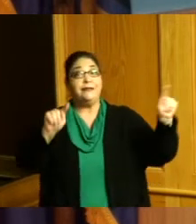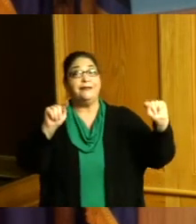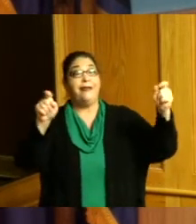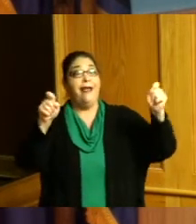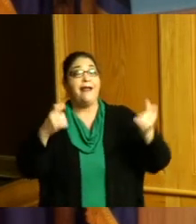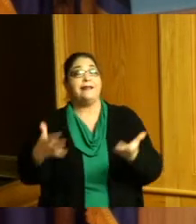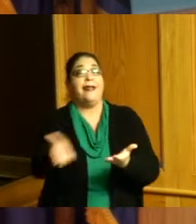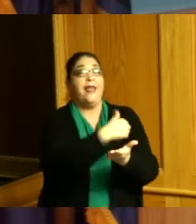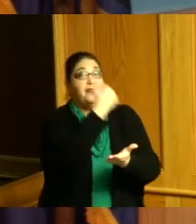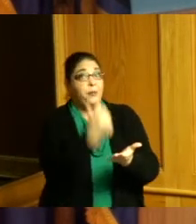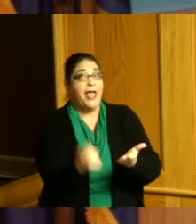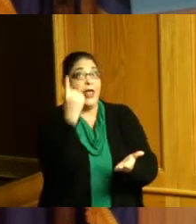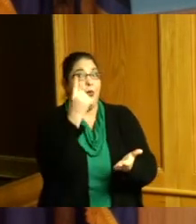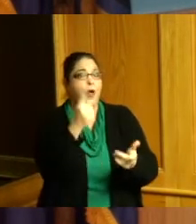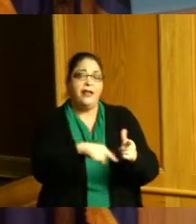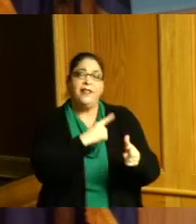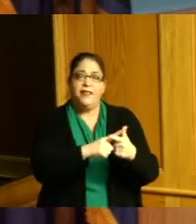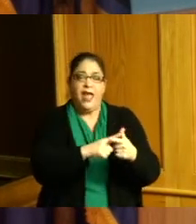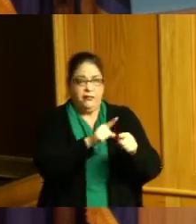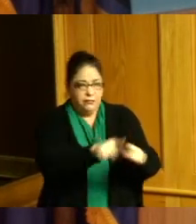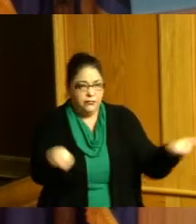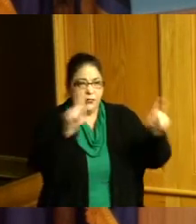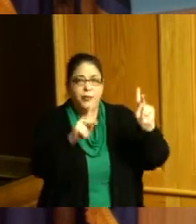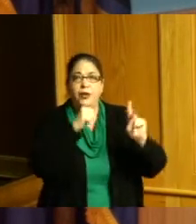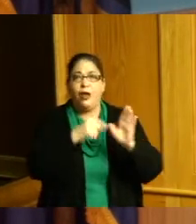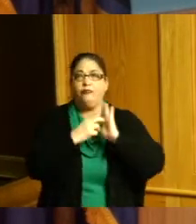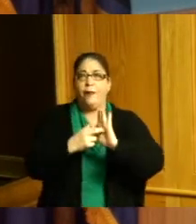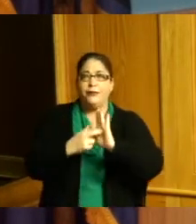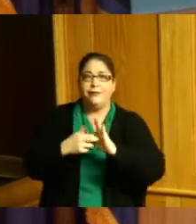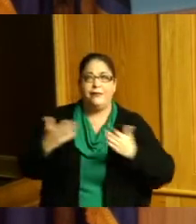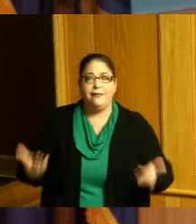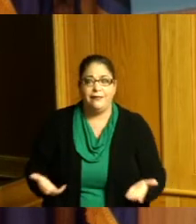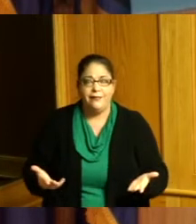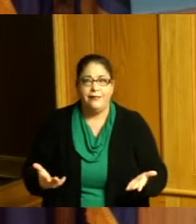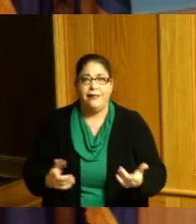should be able to participate and so that's why we challenge to say wait a minute 16 million dollars